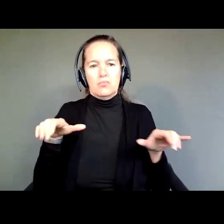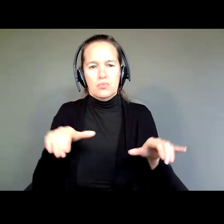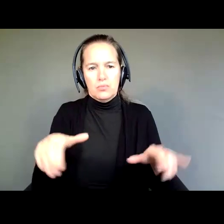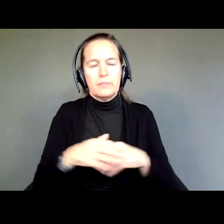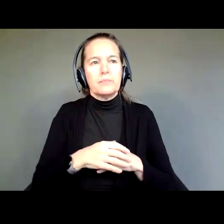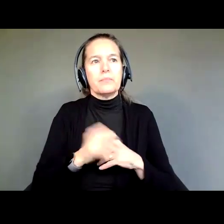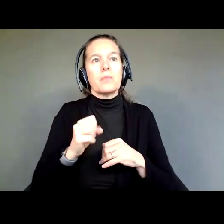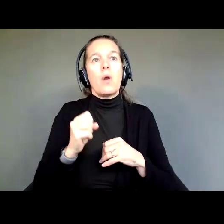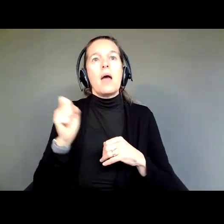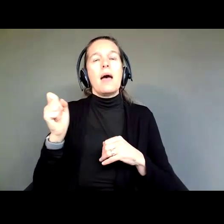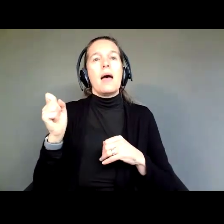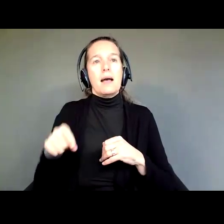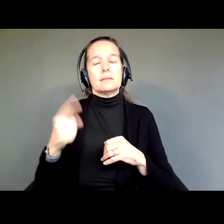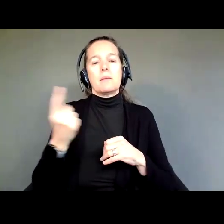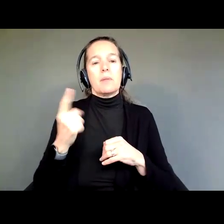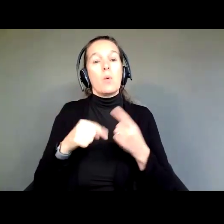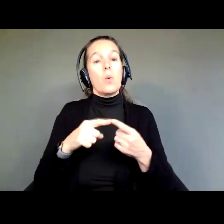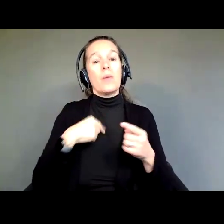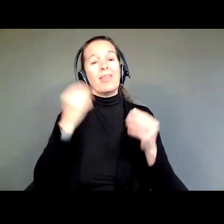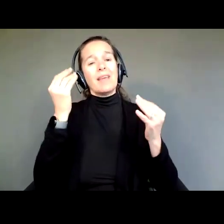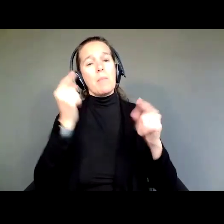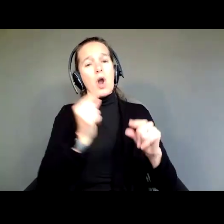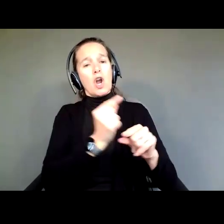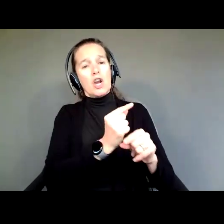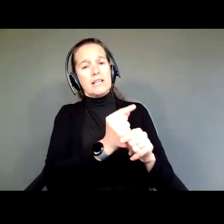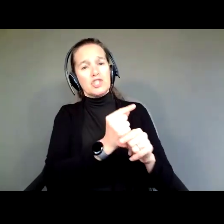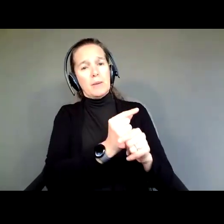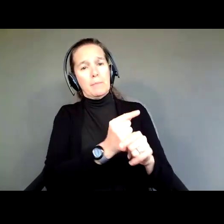When we're thinking about guardianship, I want you to ask this question.